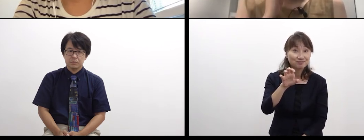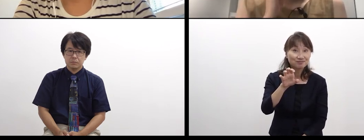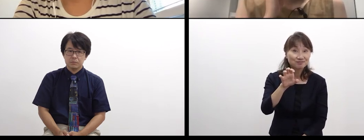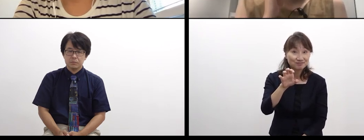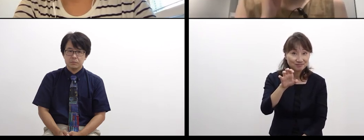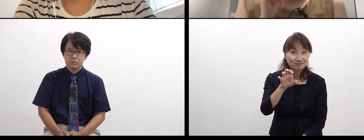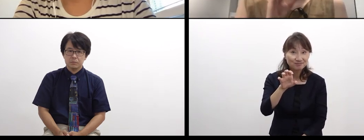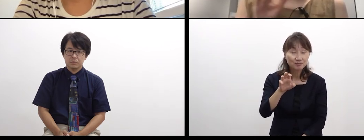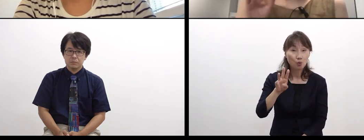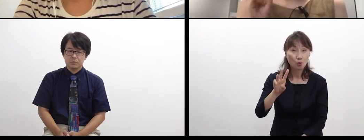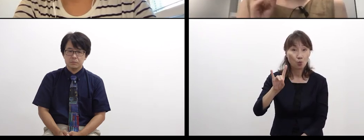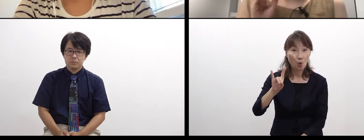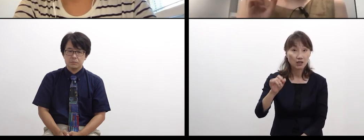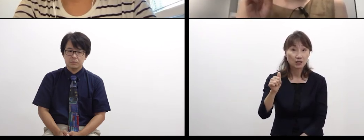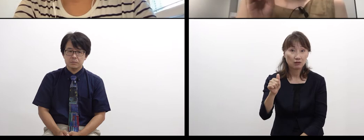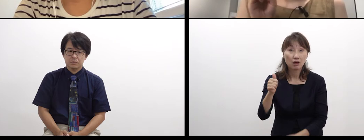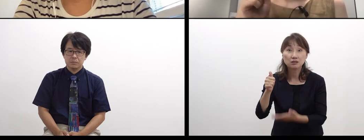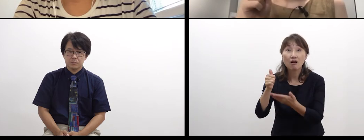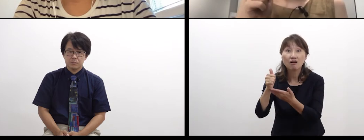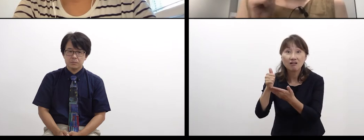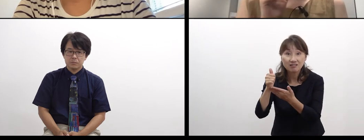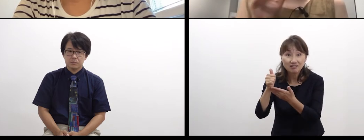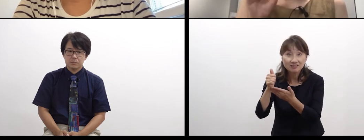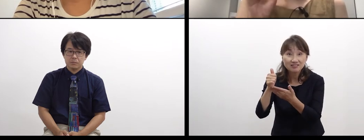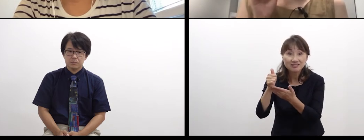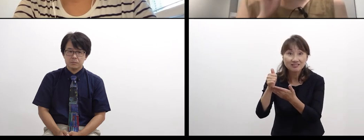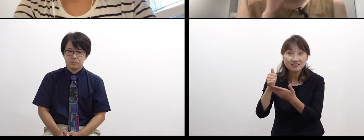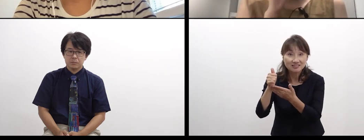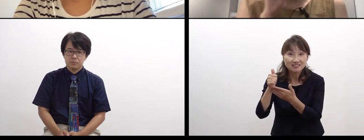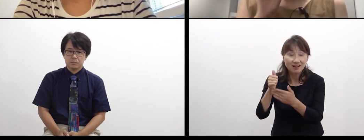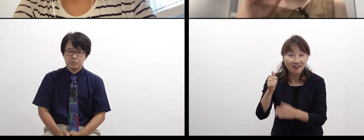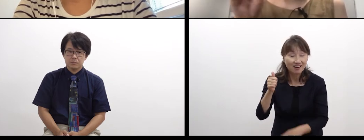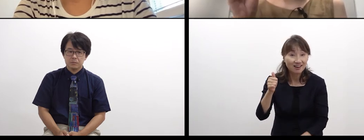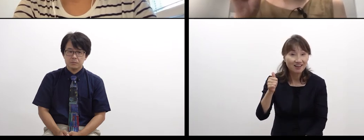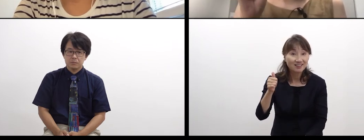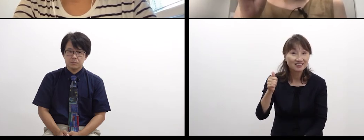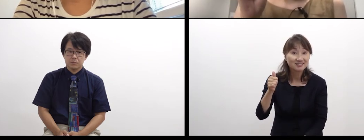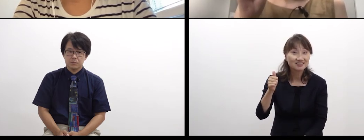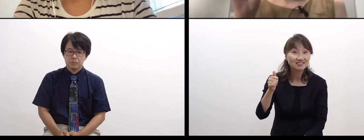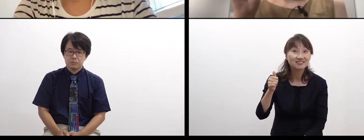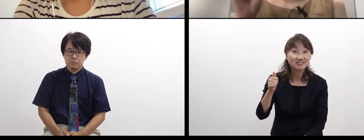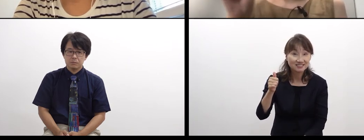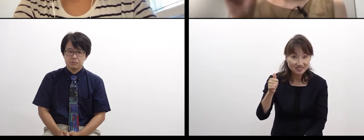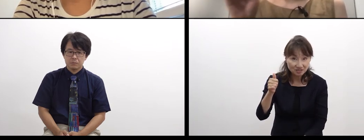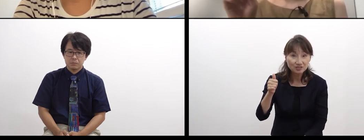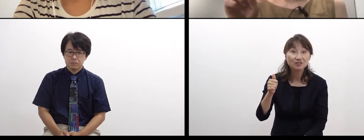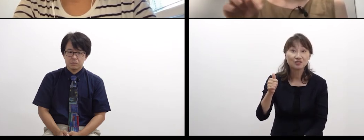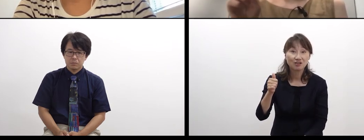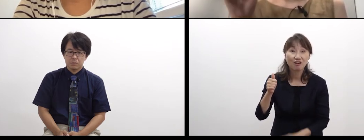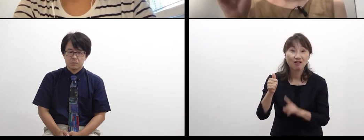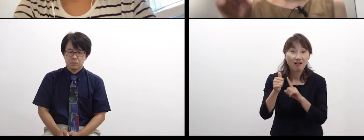I found Washida Kiyokazu says that it’s written as “領る”,